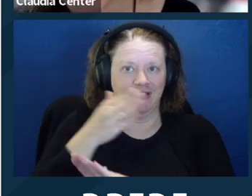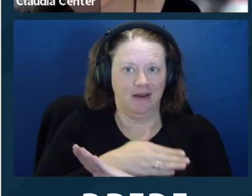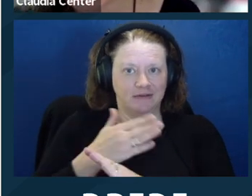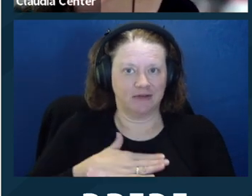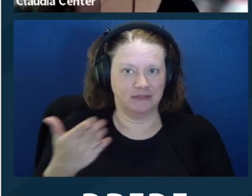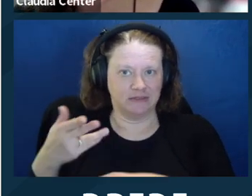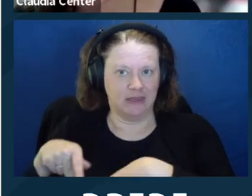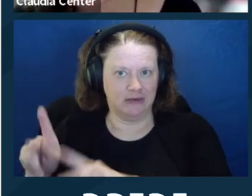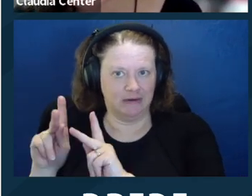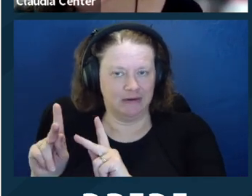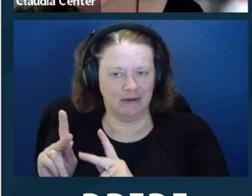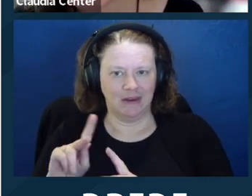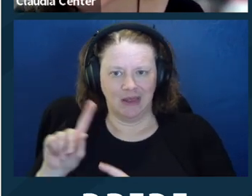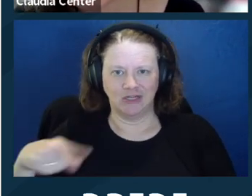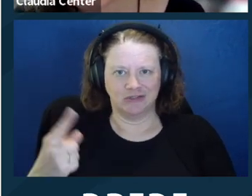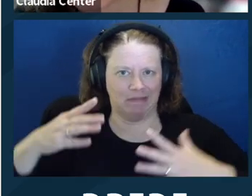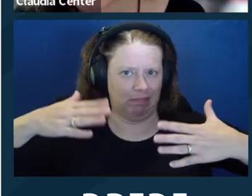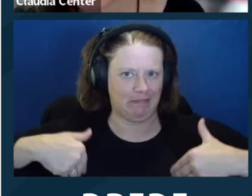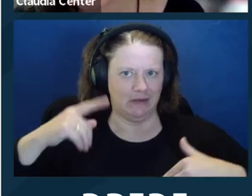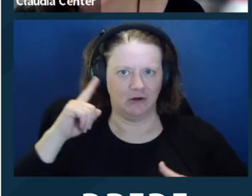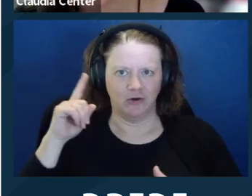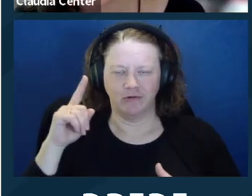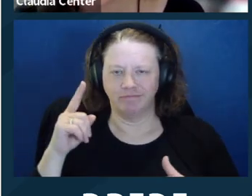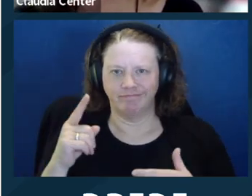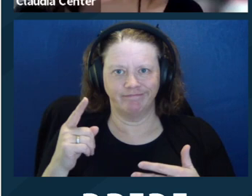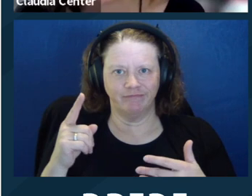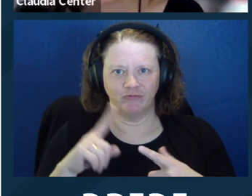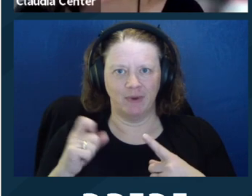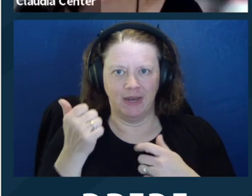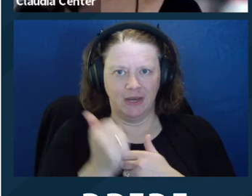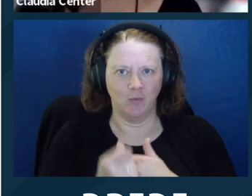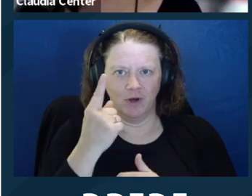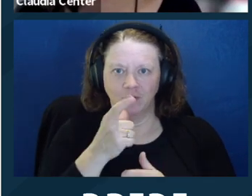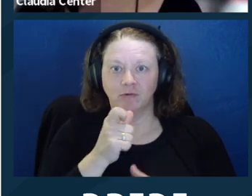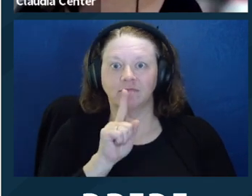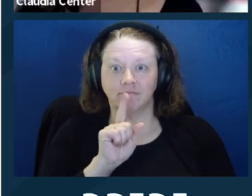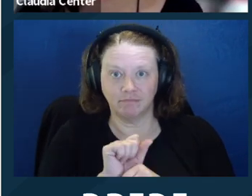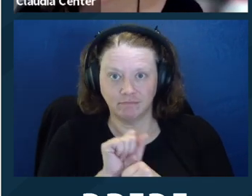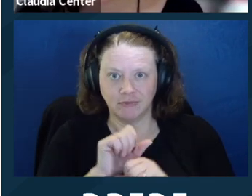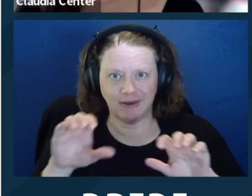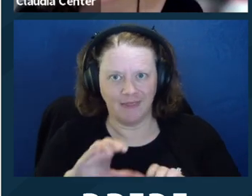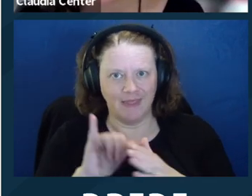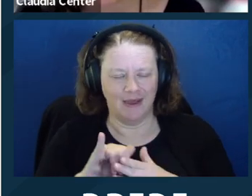actually try to get this advanced consent. I wonder if it's ‑‑ I just haven't heard